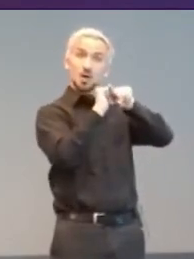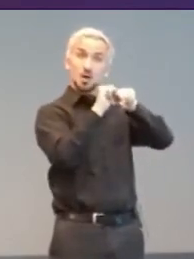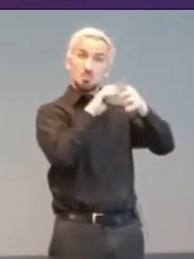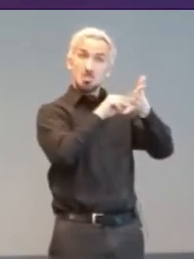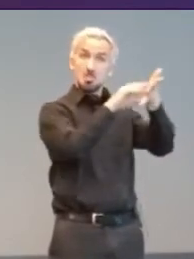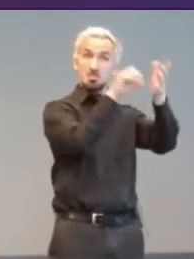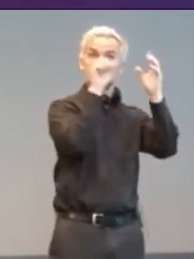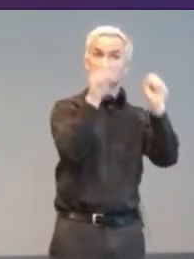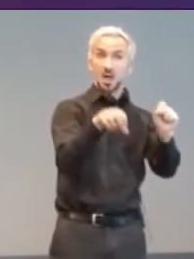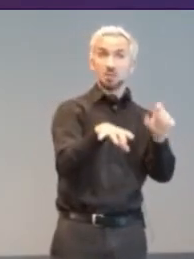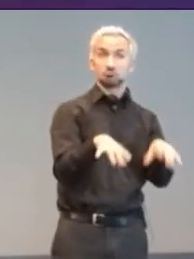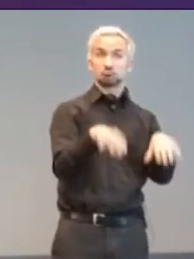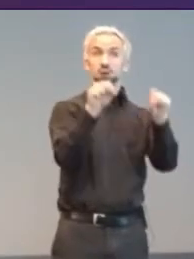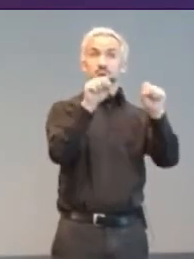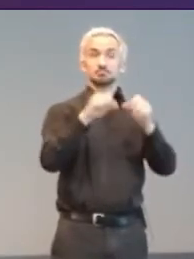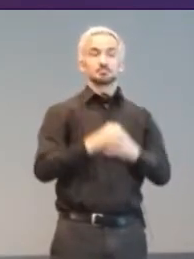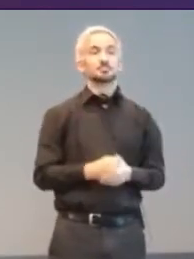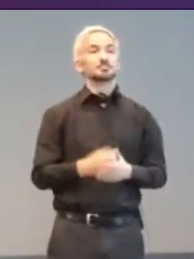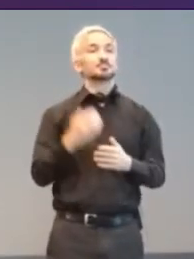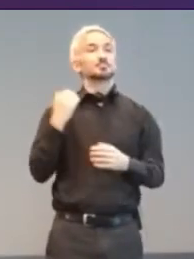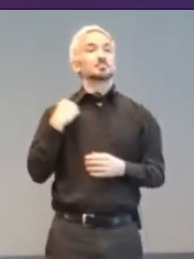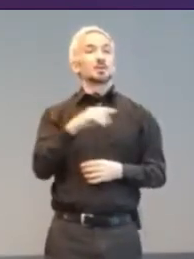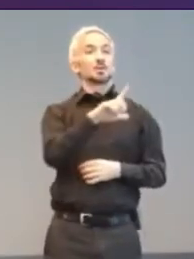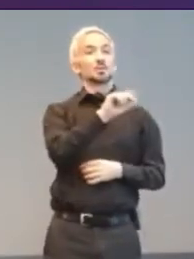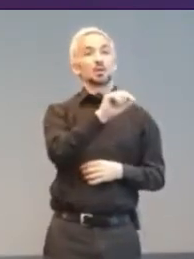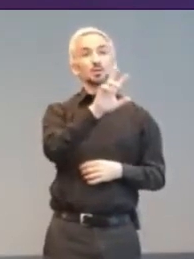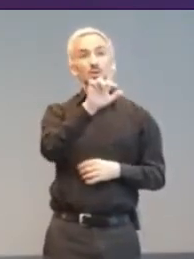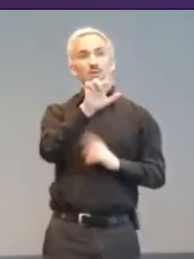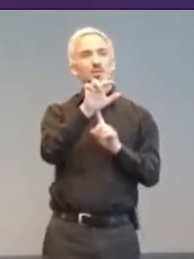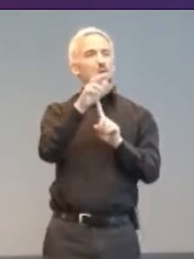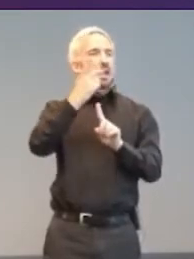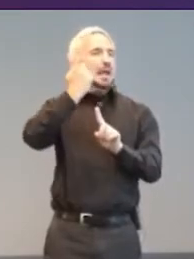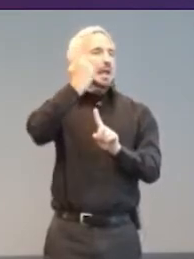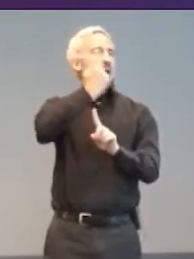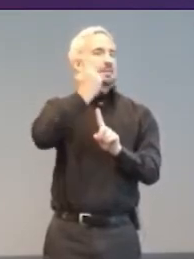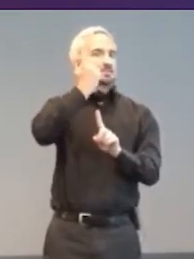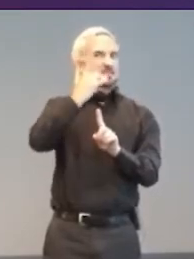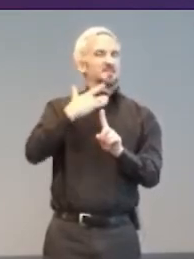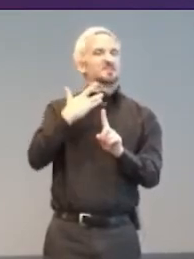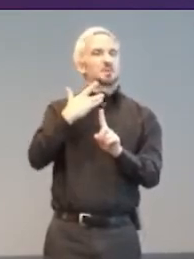In 2023 there are estimated to be over 1 billion websites with